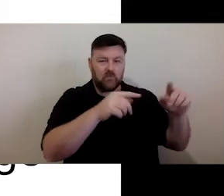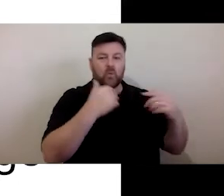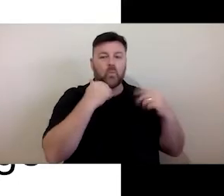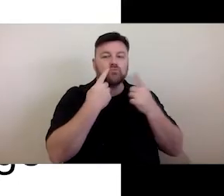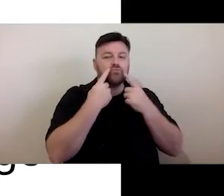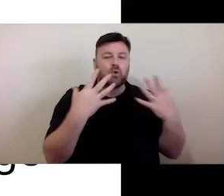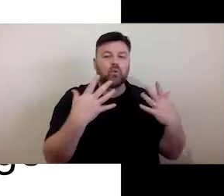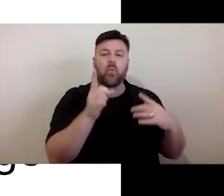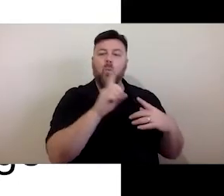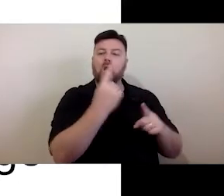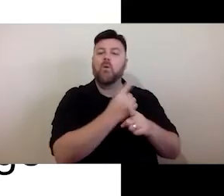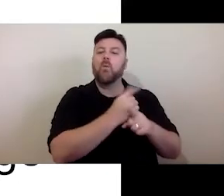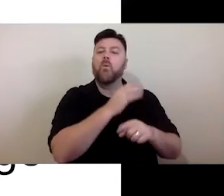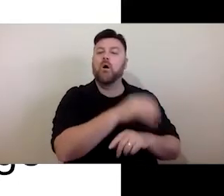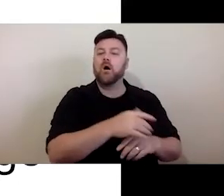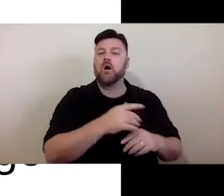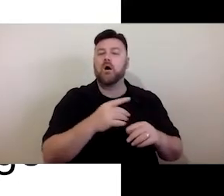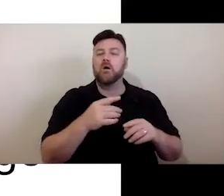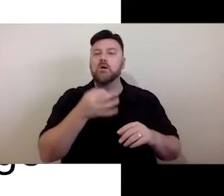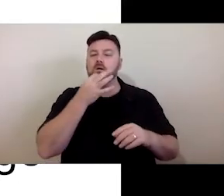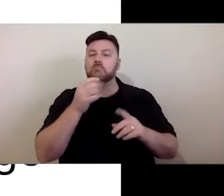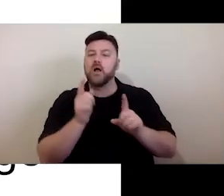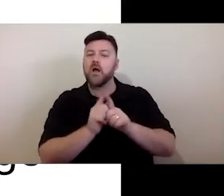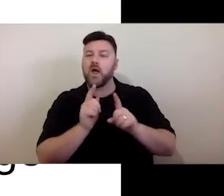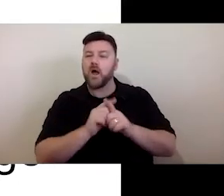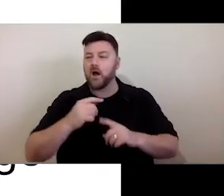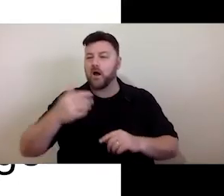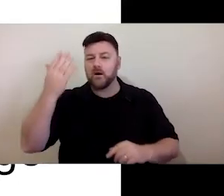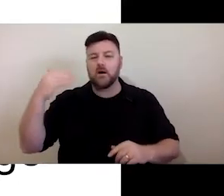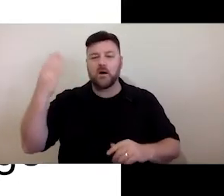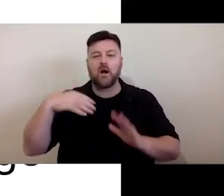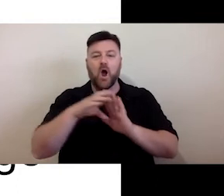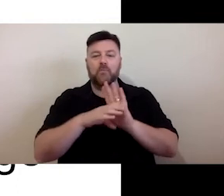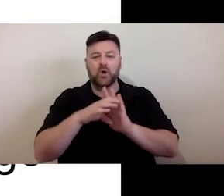like when computers came out - Windows-based computers came out,